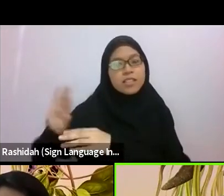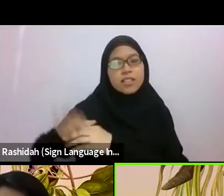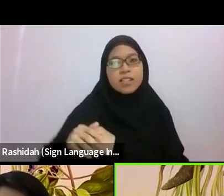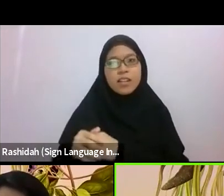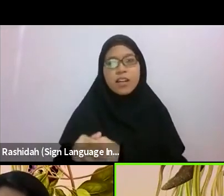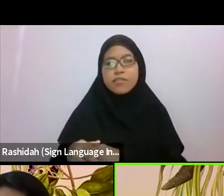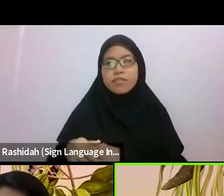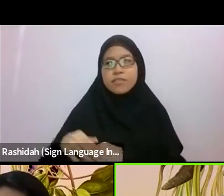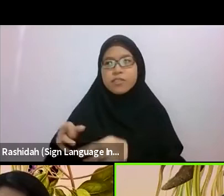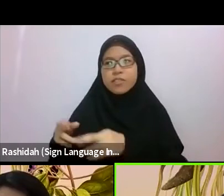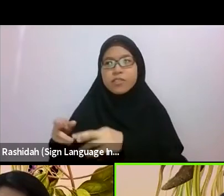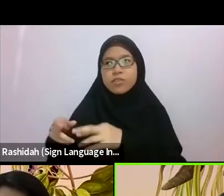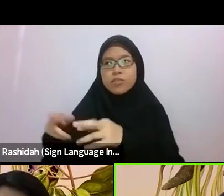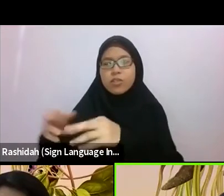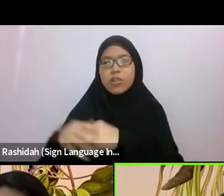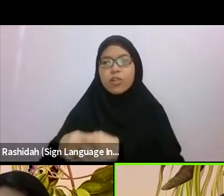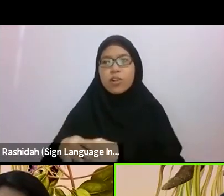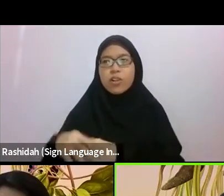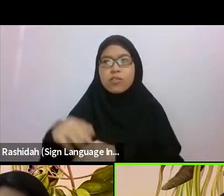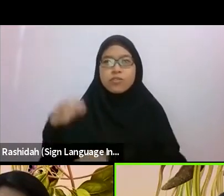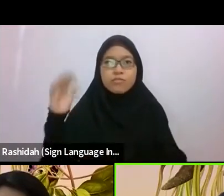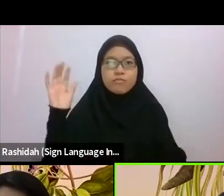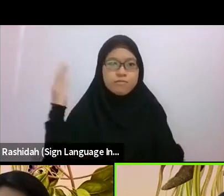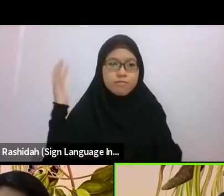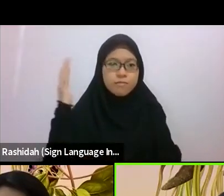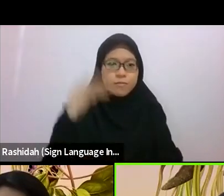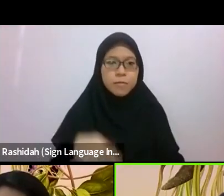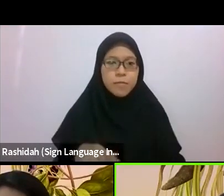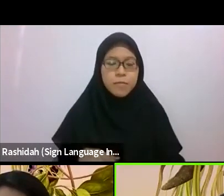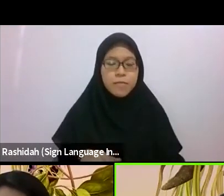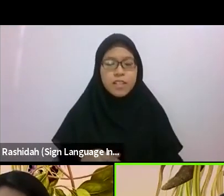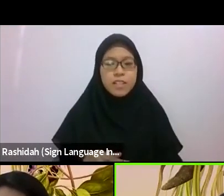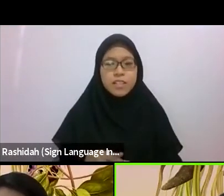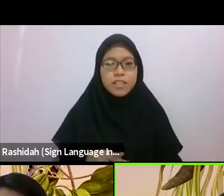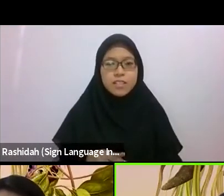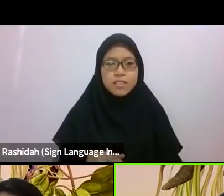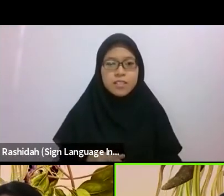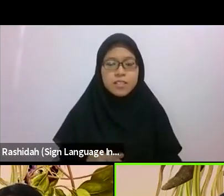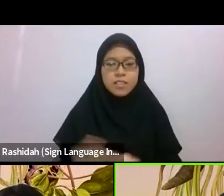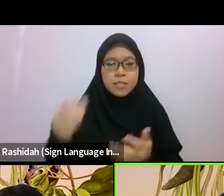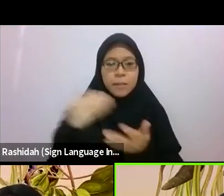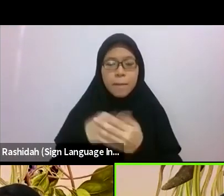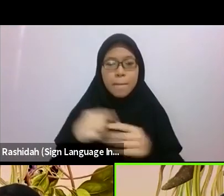The adventure begins with waving goodbye to my mother, walking out the house gates in slippers,